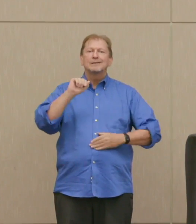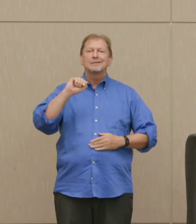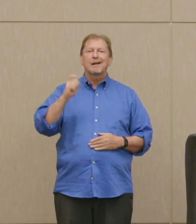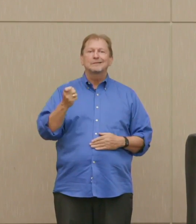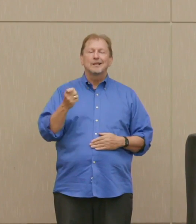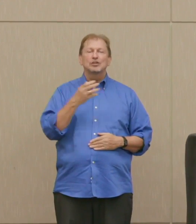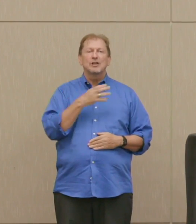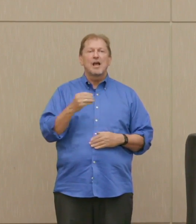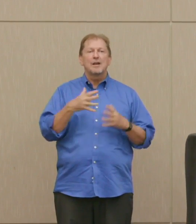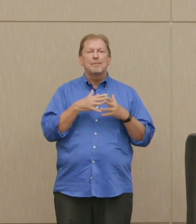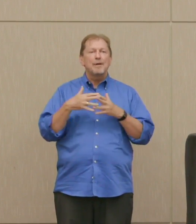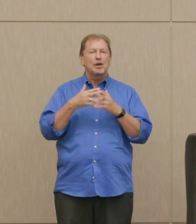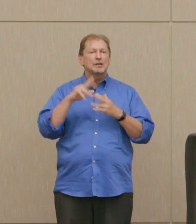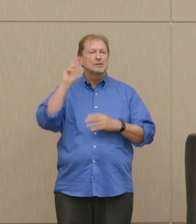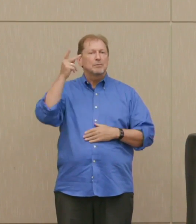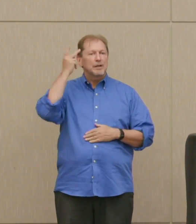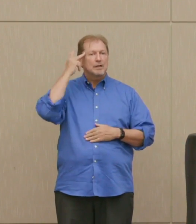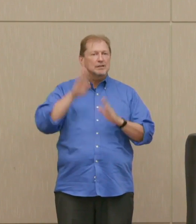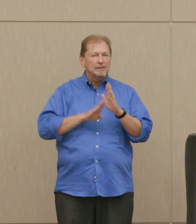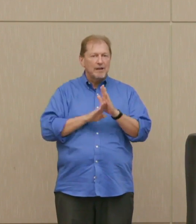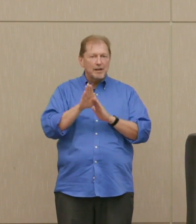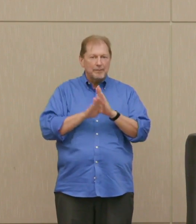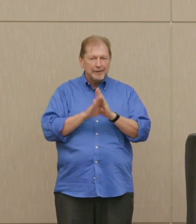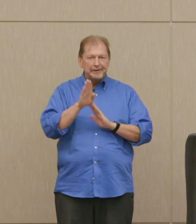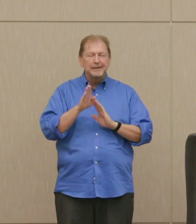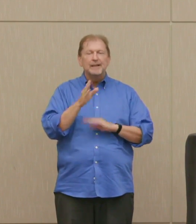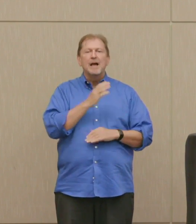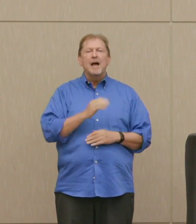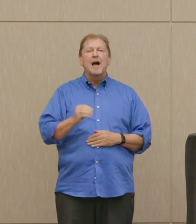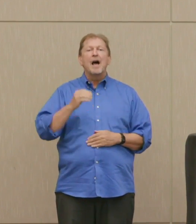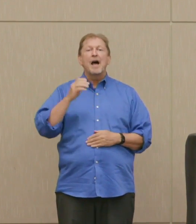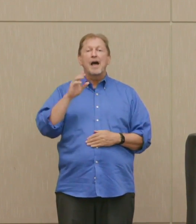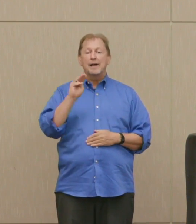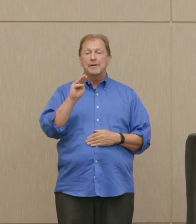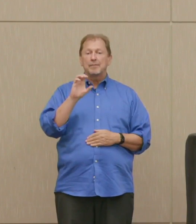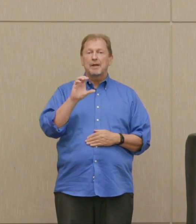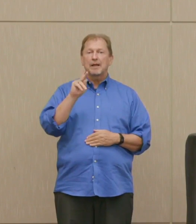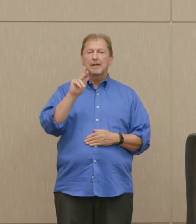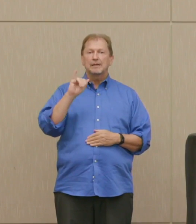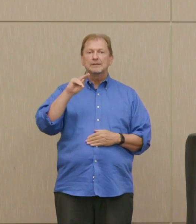and the co-editor with Dennis Judge and Evan McKenzie, head of our department of Political